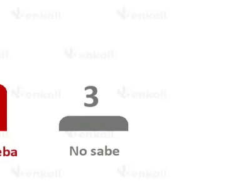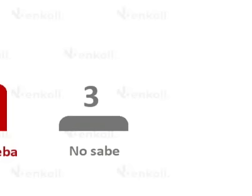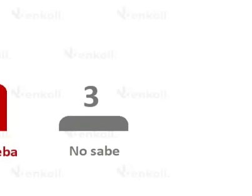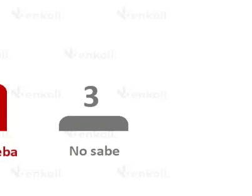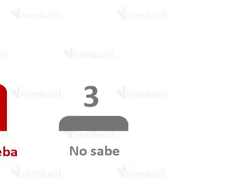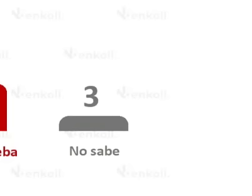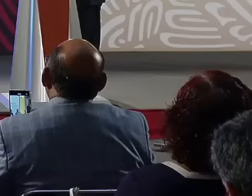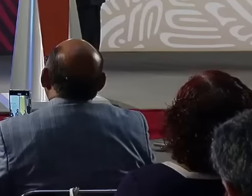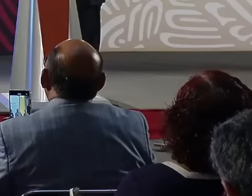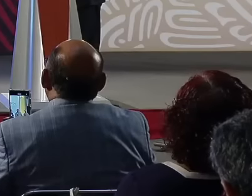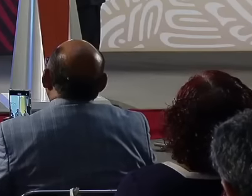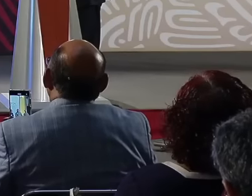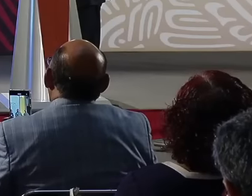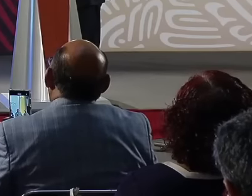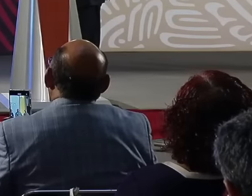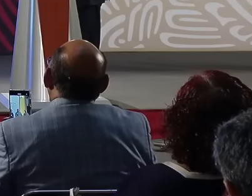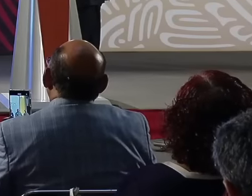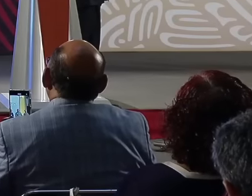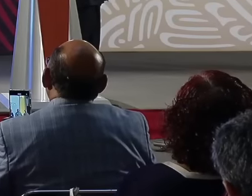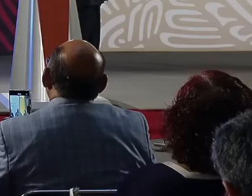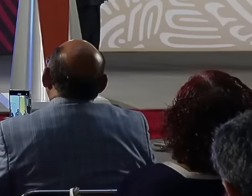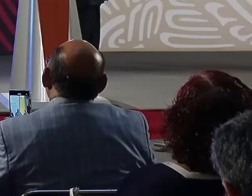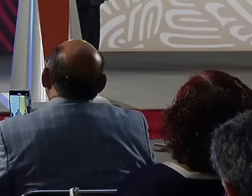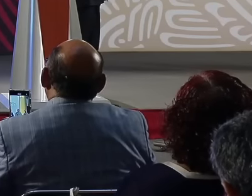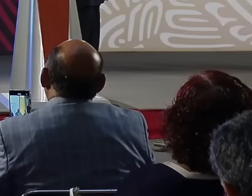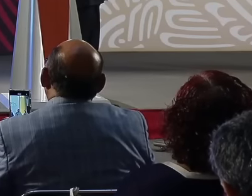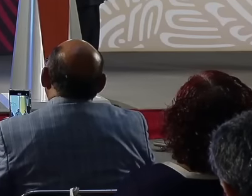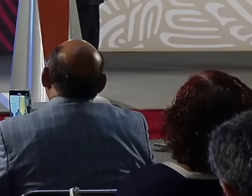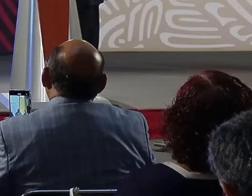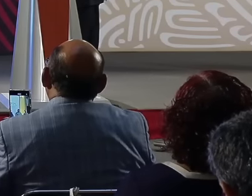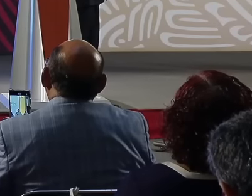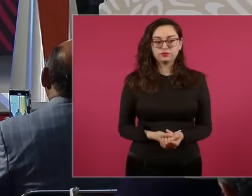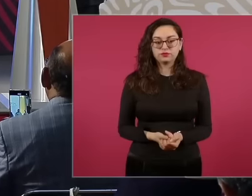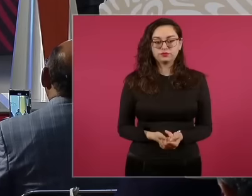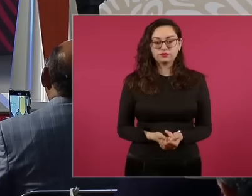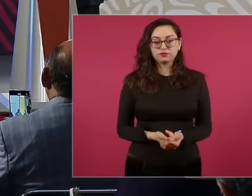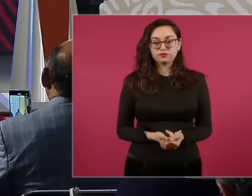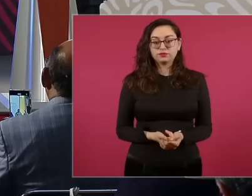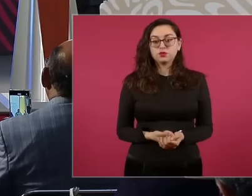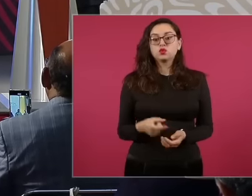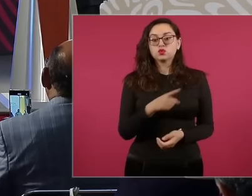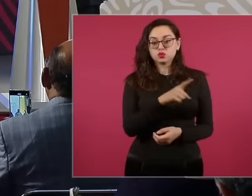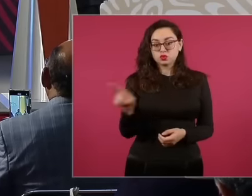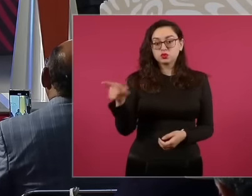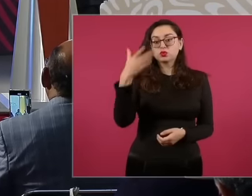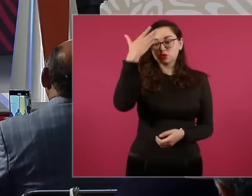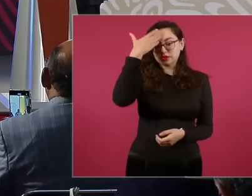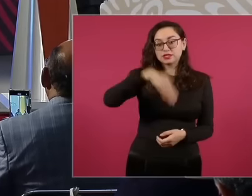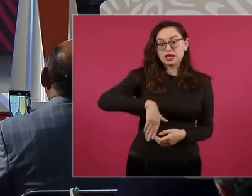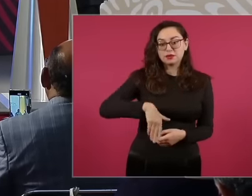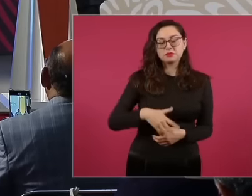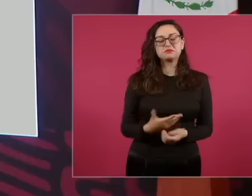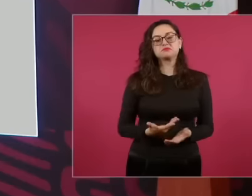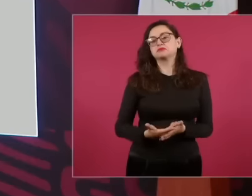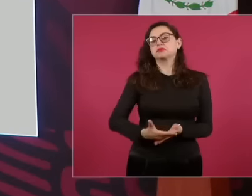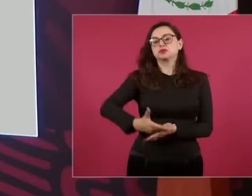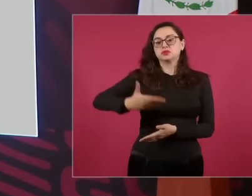I don't know how 50 years ago, a president hasn't ended like this,